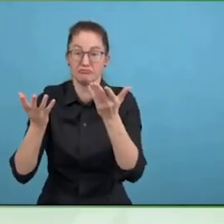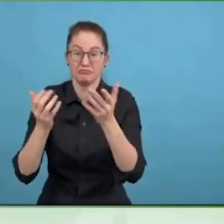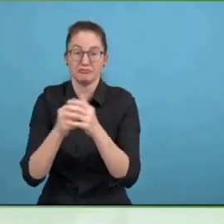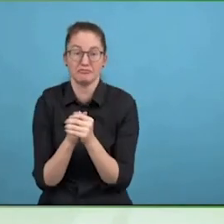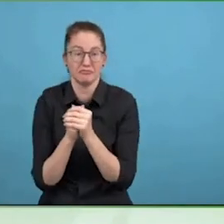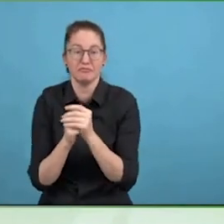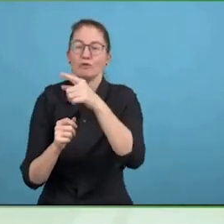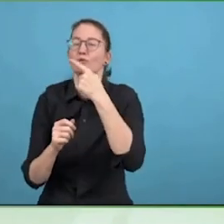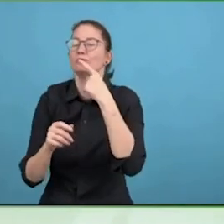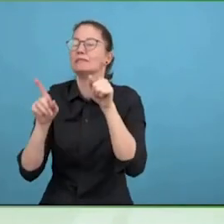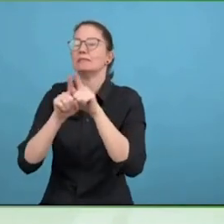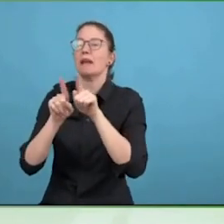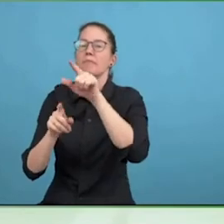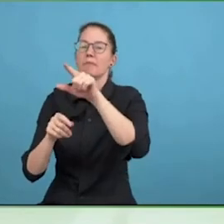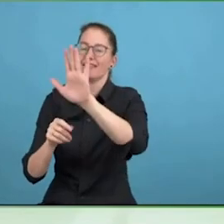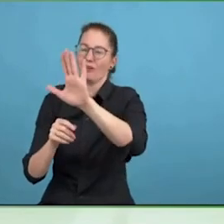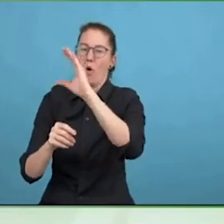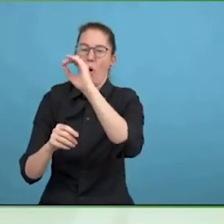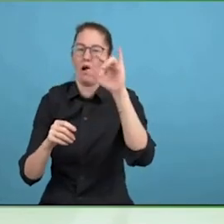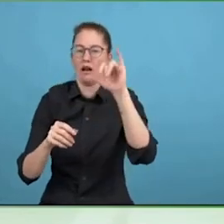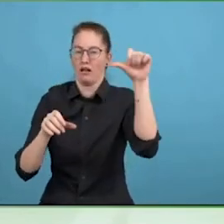us to make more money doing good things than doing bad things.